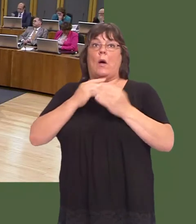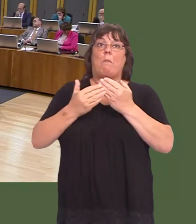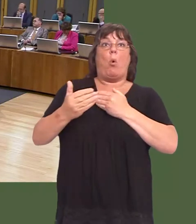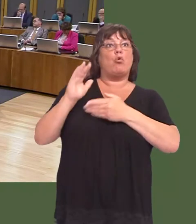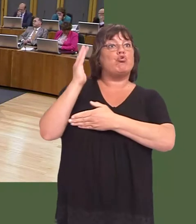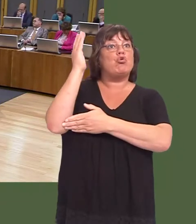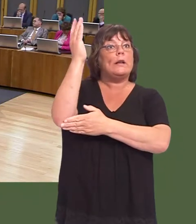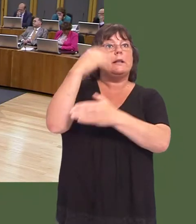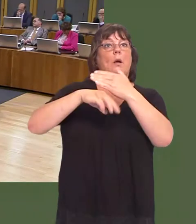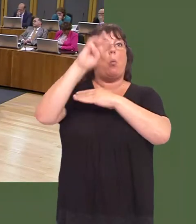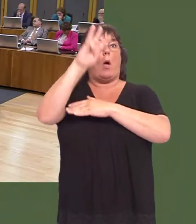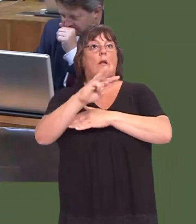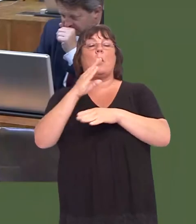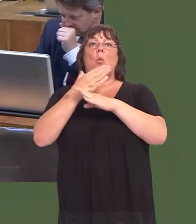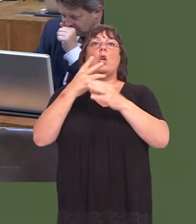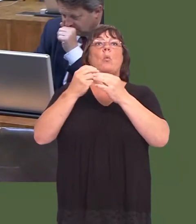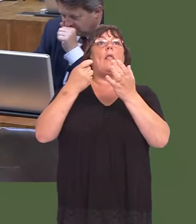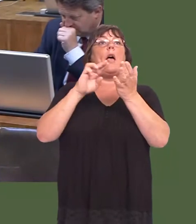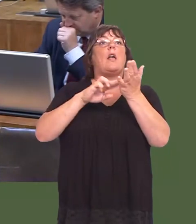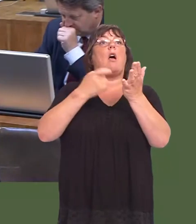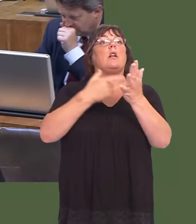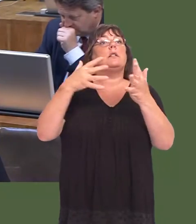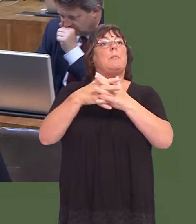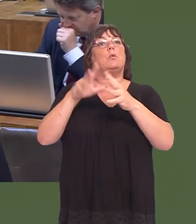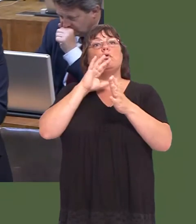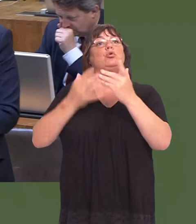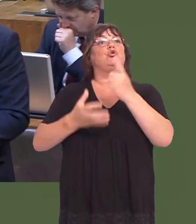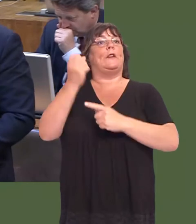cover in Wales, and we are working with NRW to facilitate that.